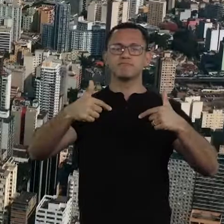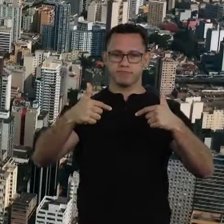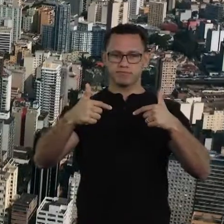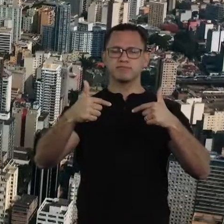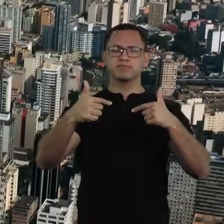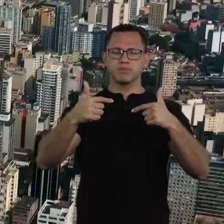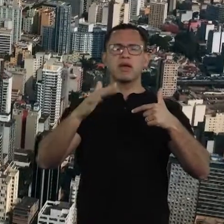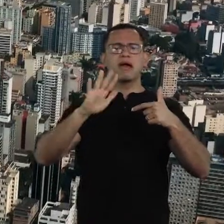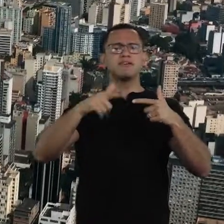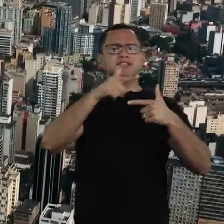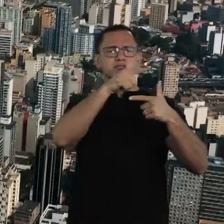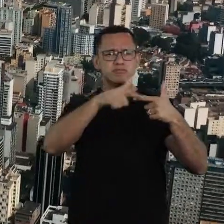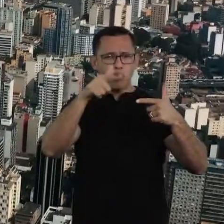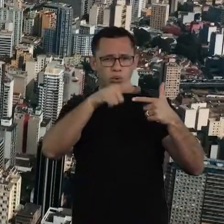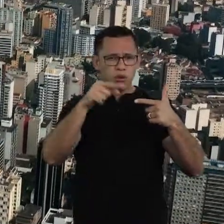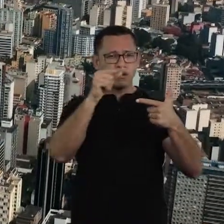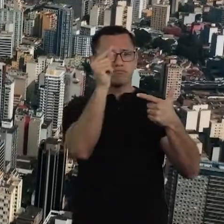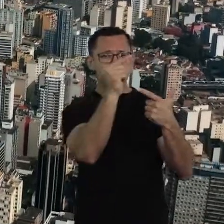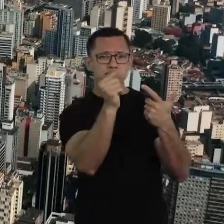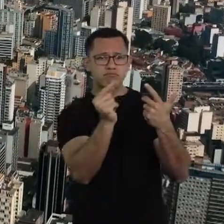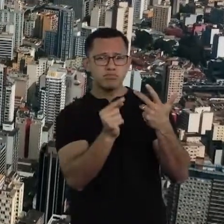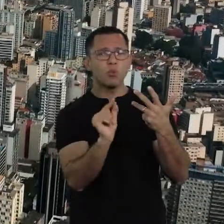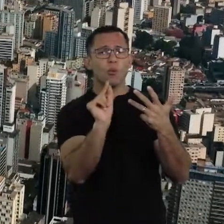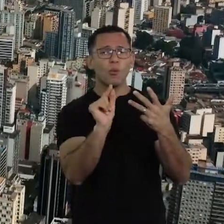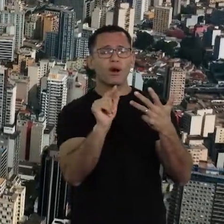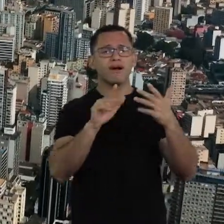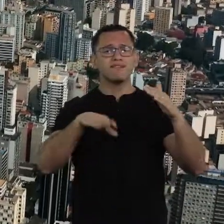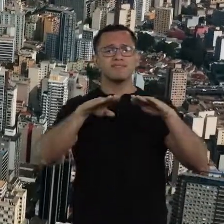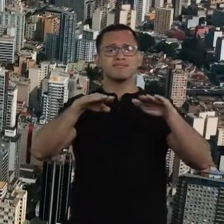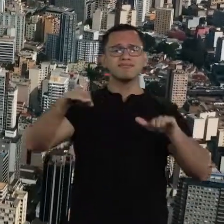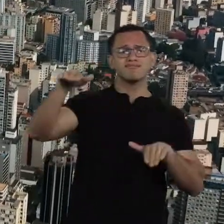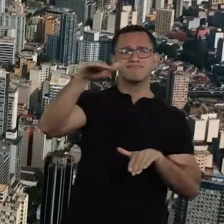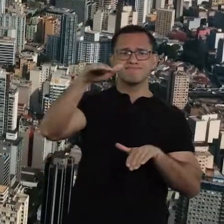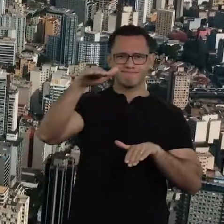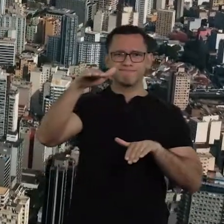Problems such as inequality,